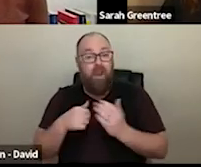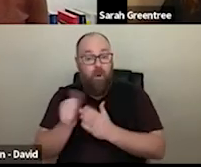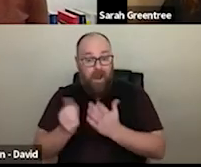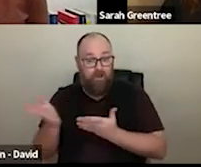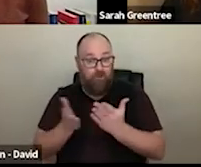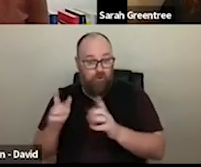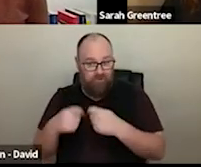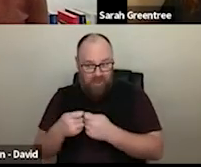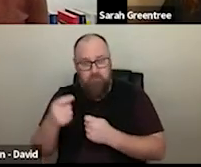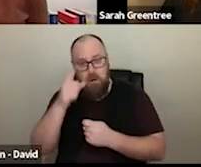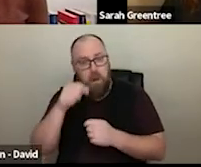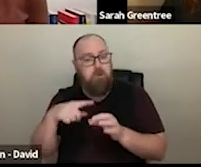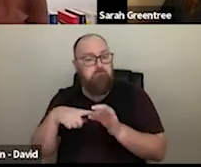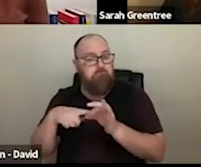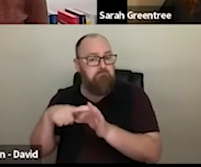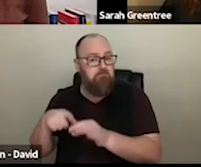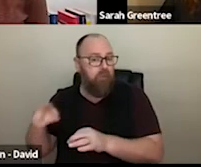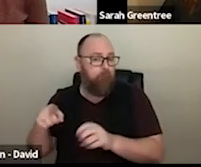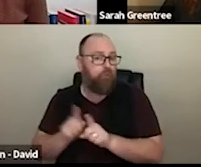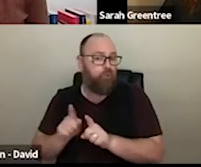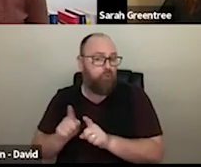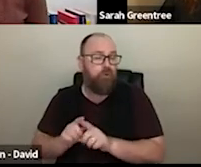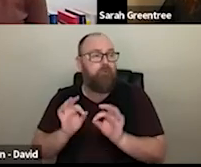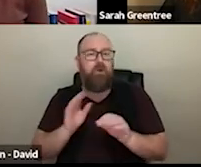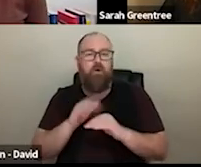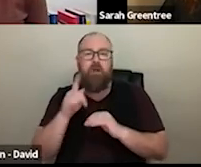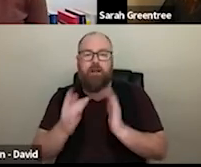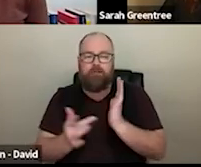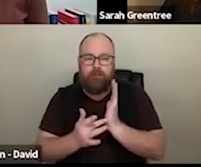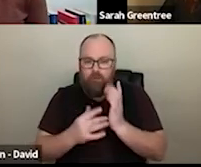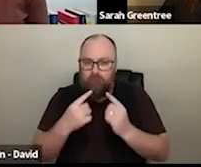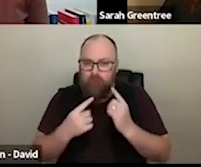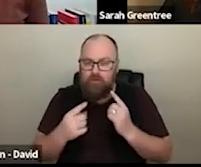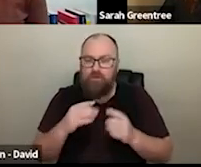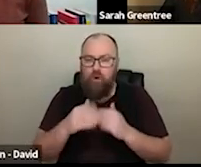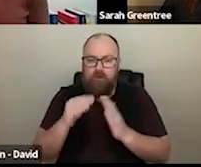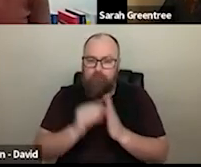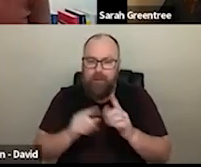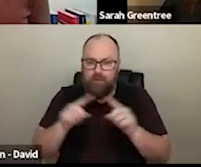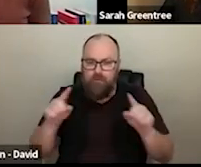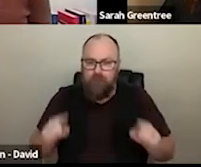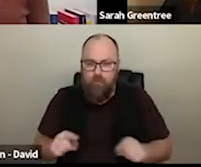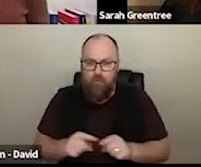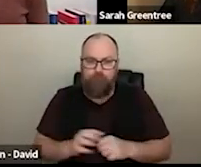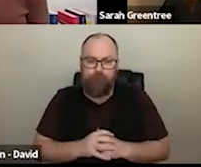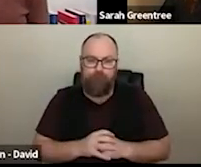particularly around issues of technical issues around the application form. and that's around issues of technical issues around , and certainly